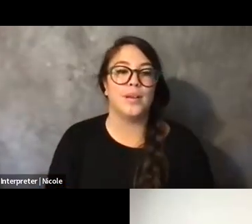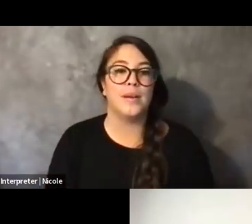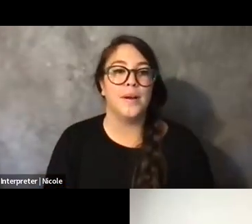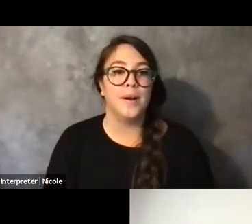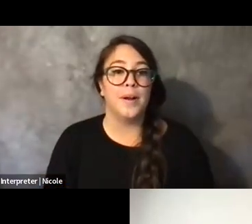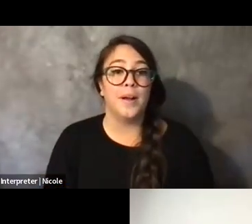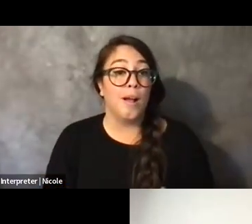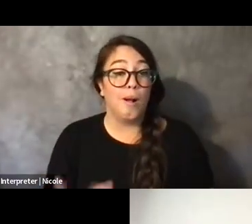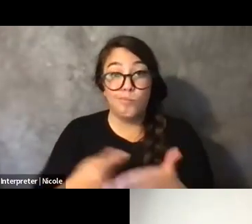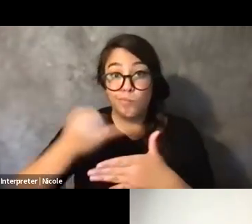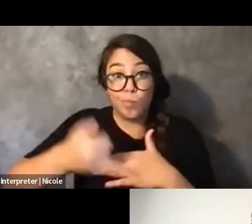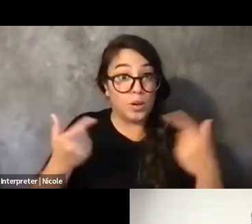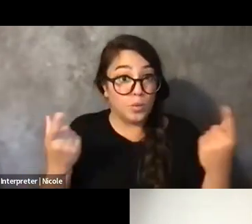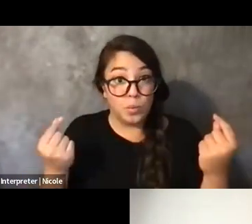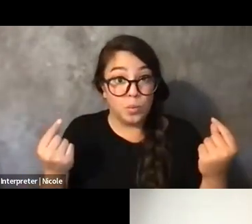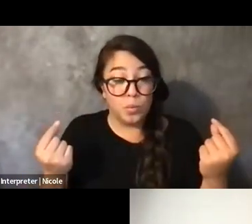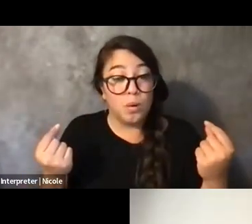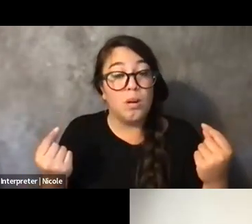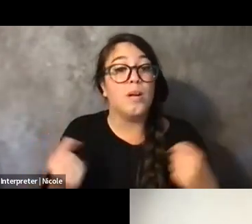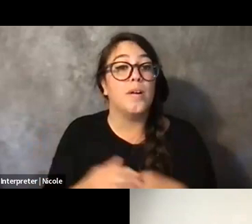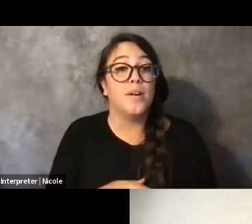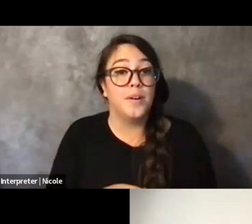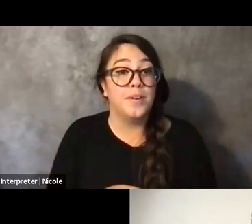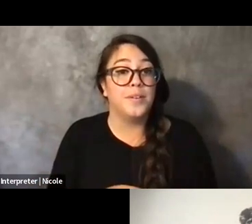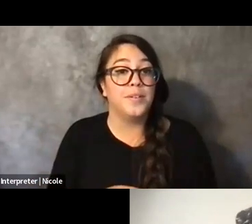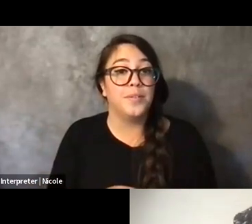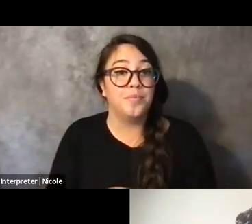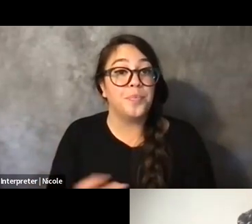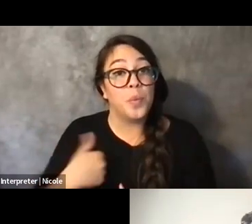And what it is, we're funding -- we're seeking funding for it because it's a lot of labor